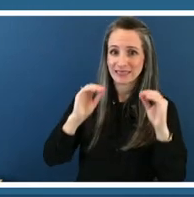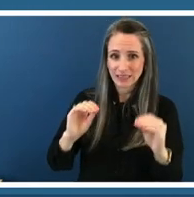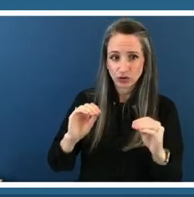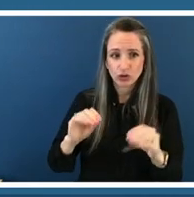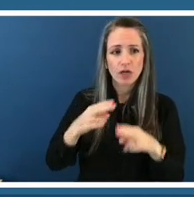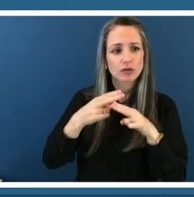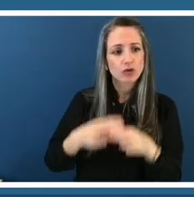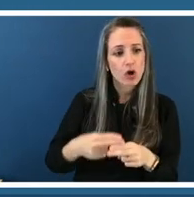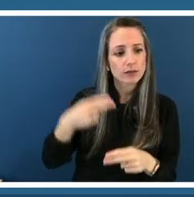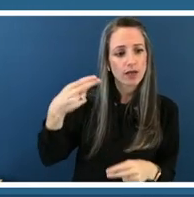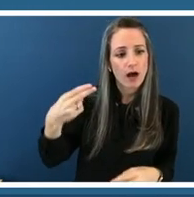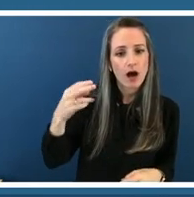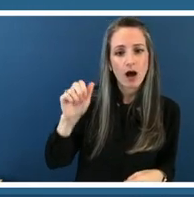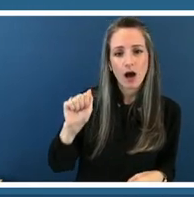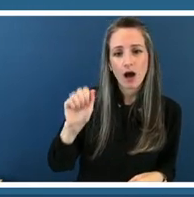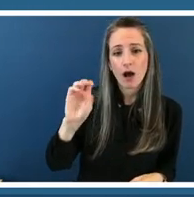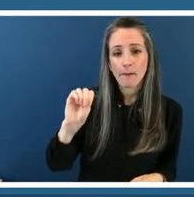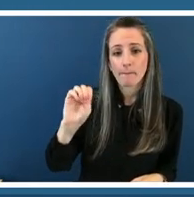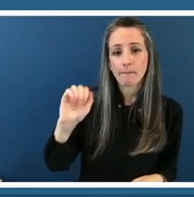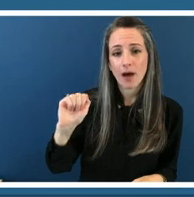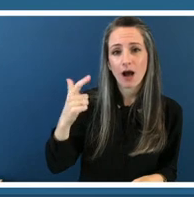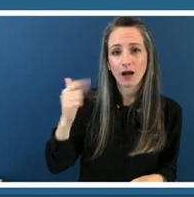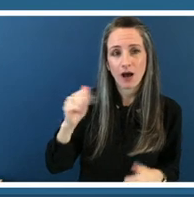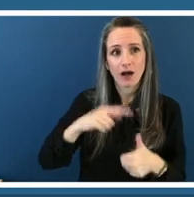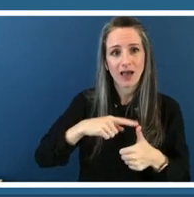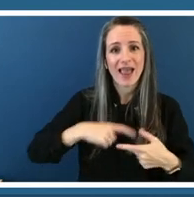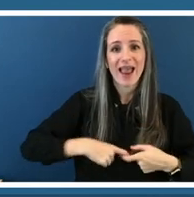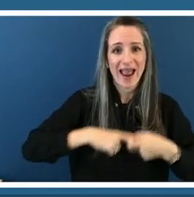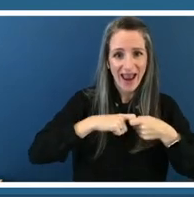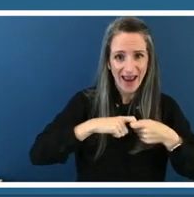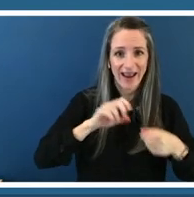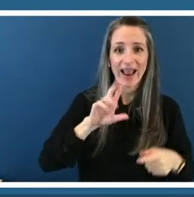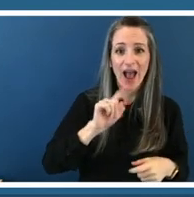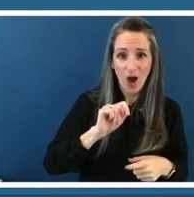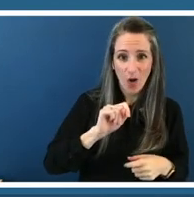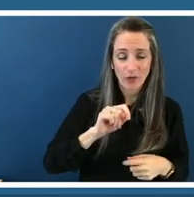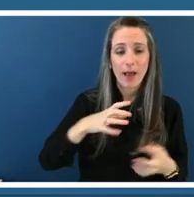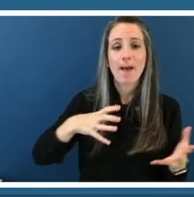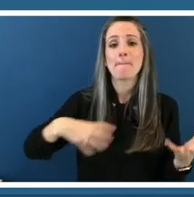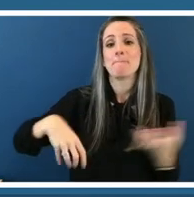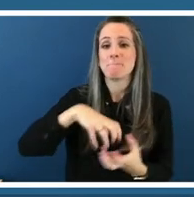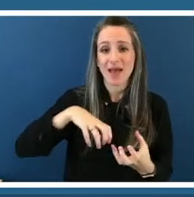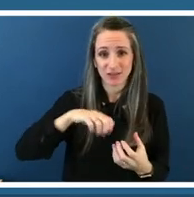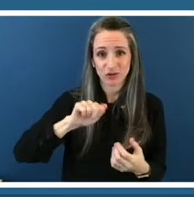which stands for hang out mess around and geek out